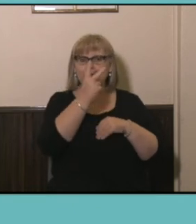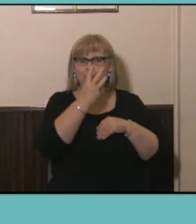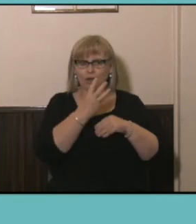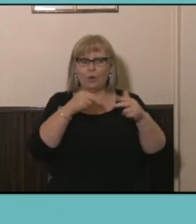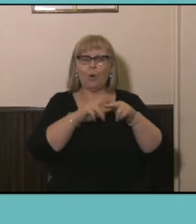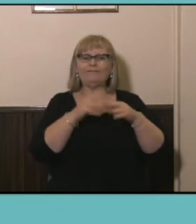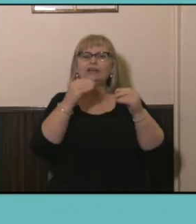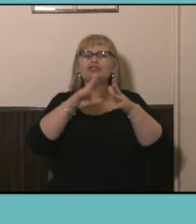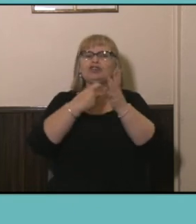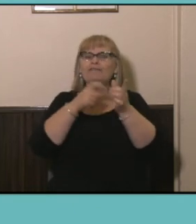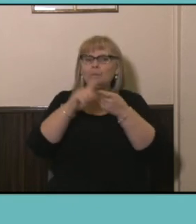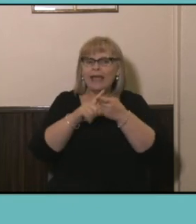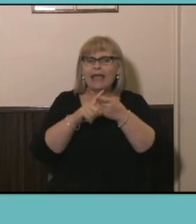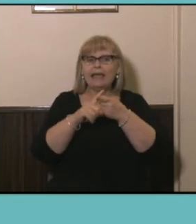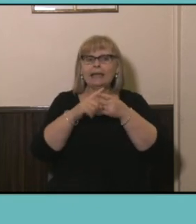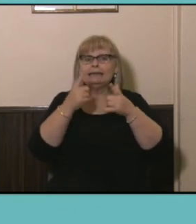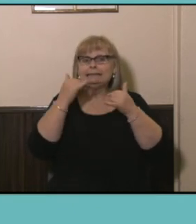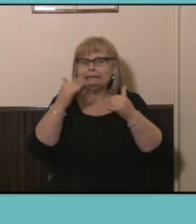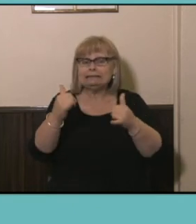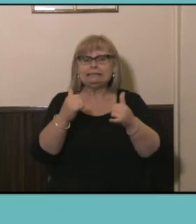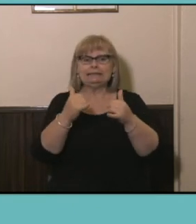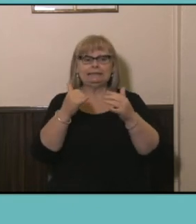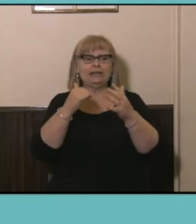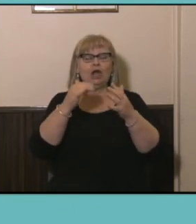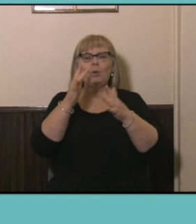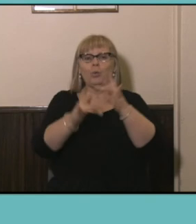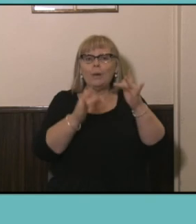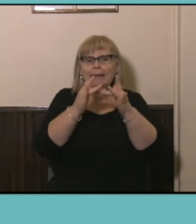testers, web developers and advertising specialists had moved in the past five